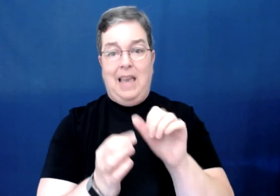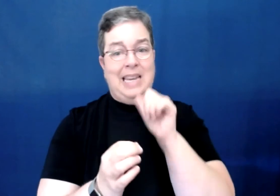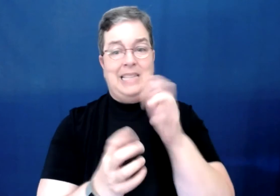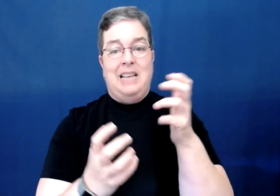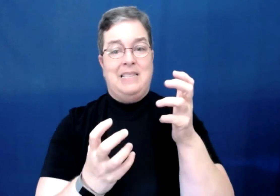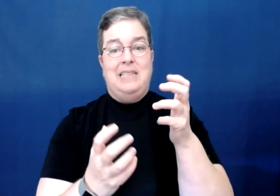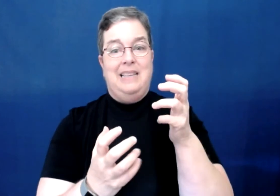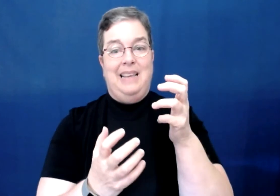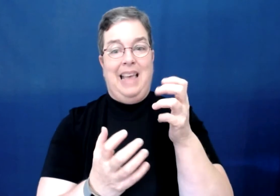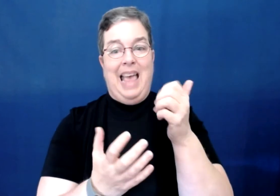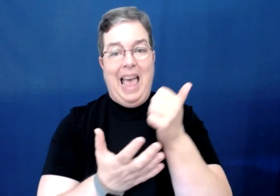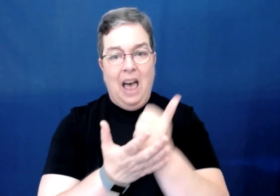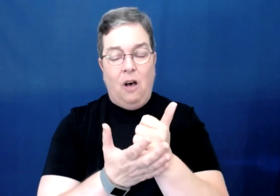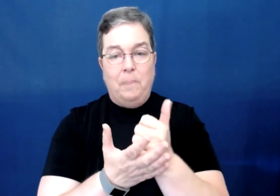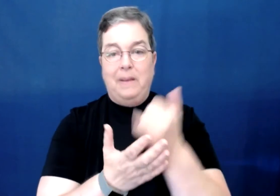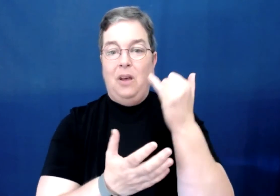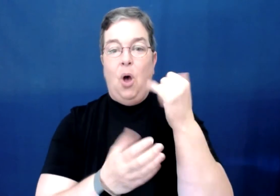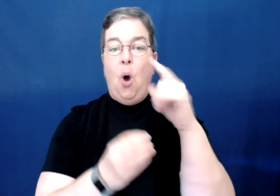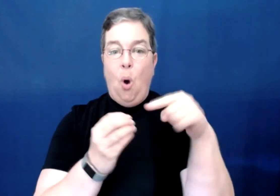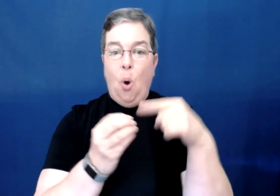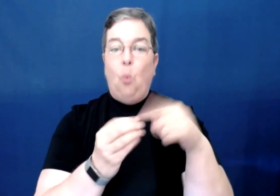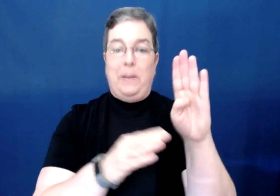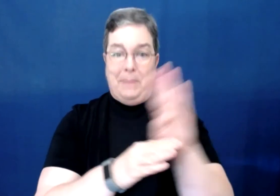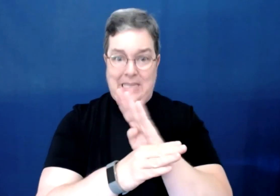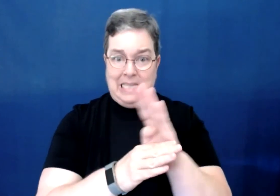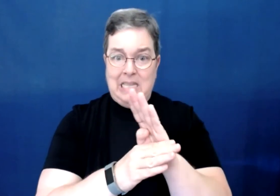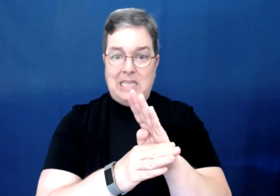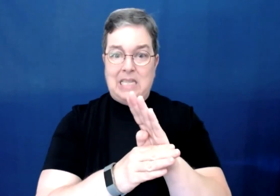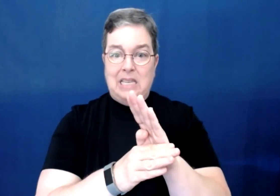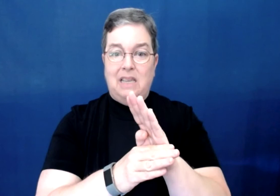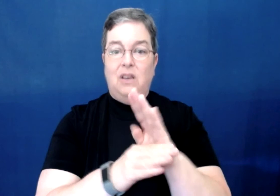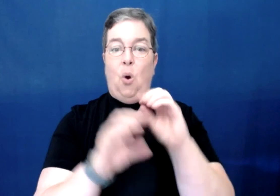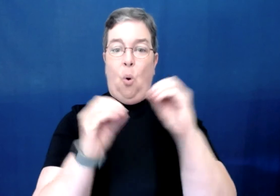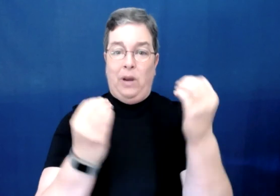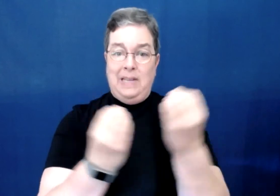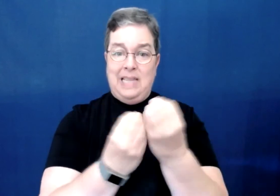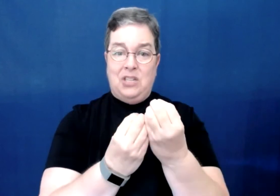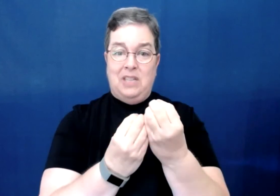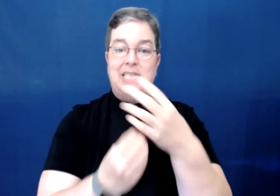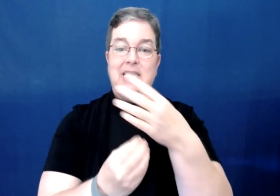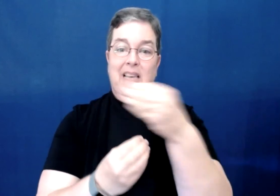And it doesn't help when businesses, organizations,